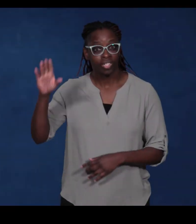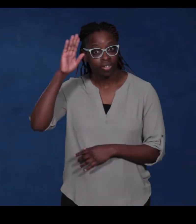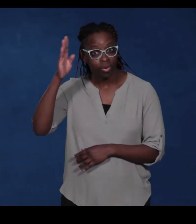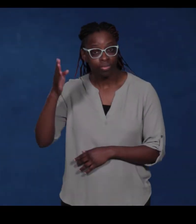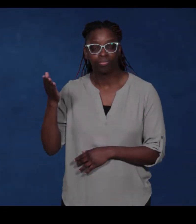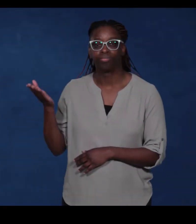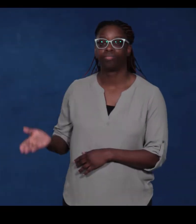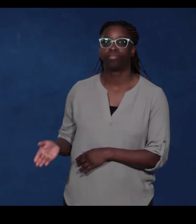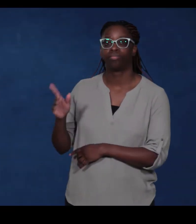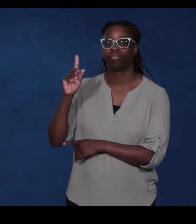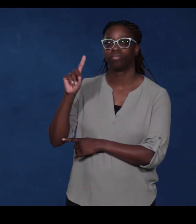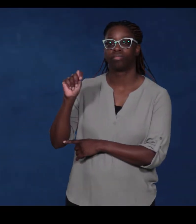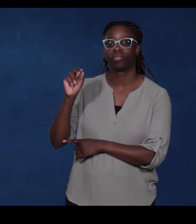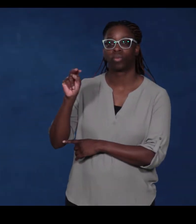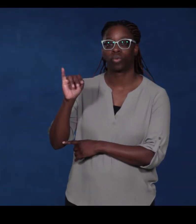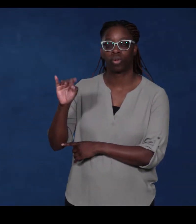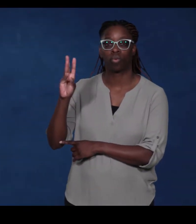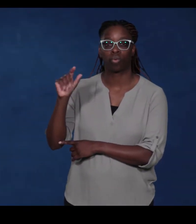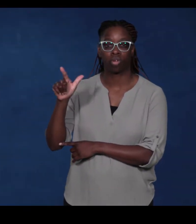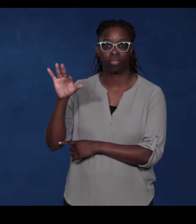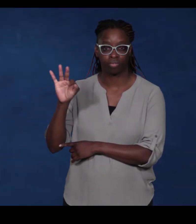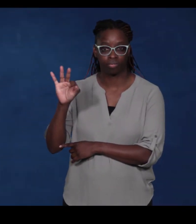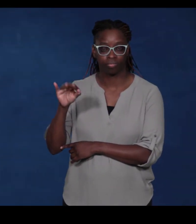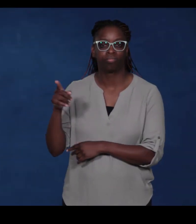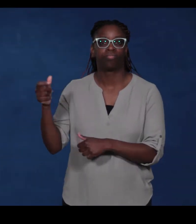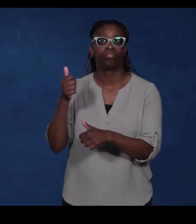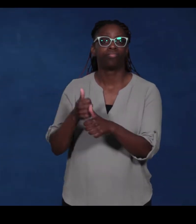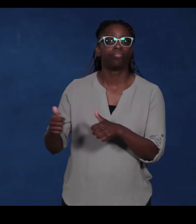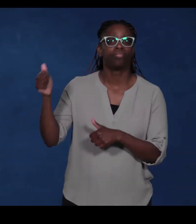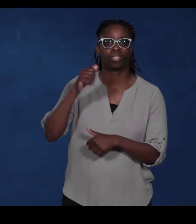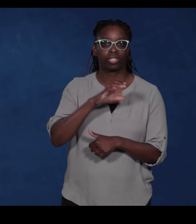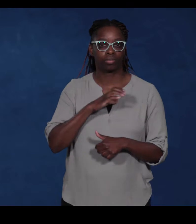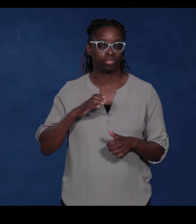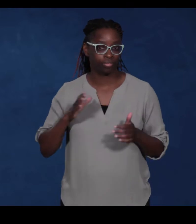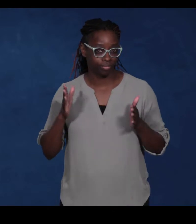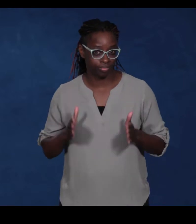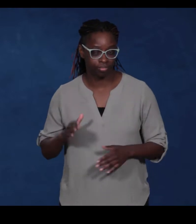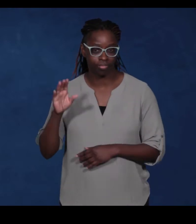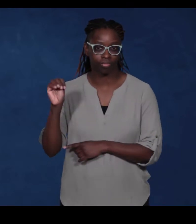Hi, I’m Toni Wolf, the Commissioner of the Massachusetts Rehabilitation Commission.